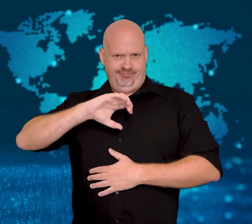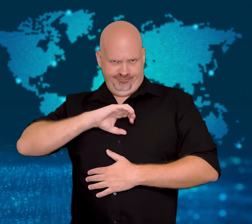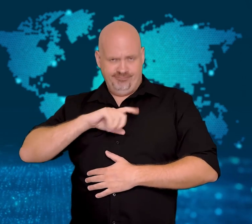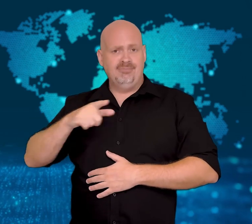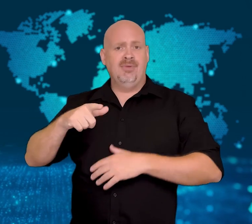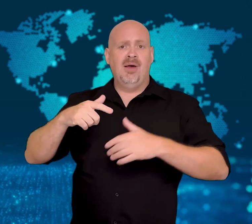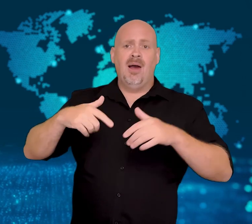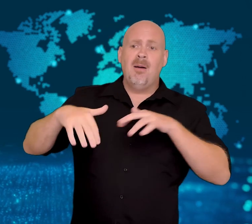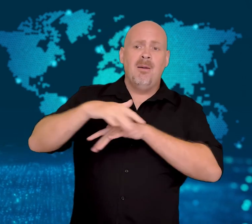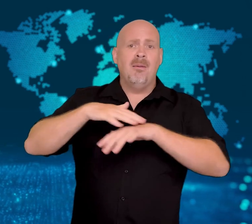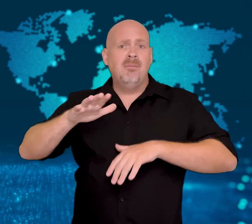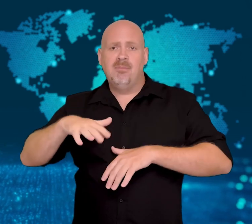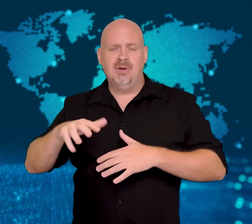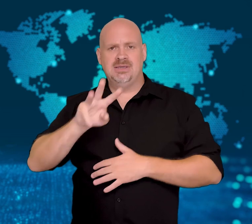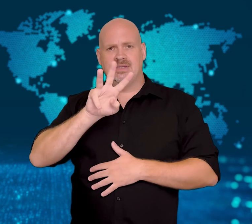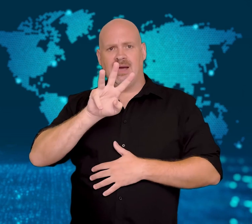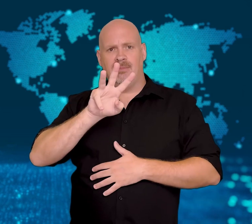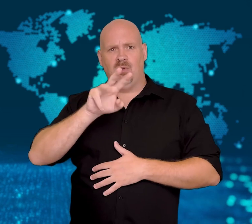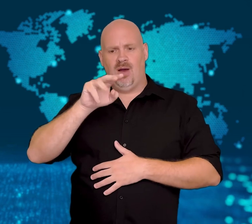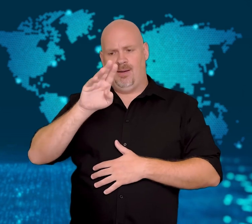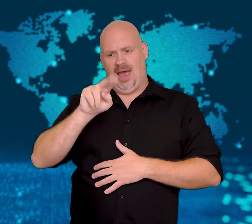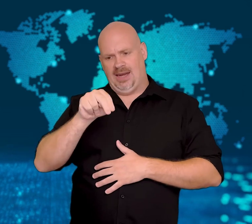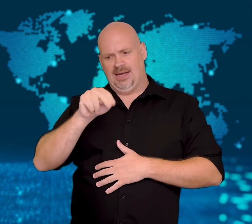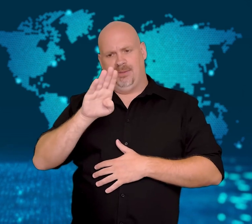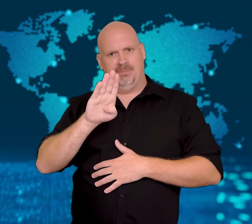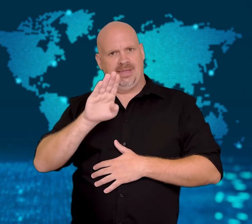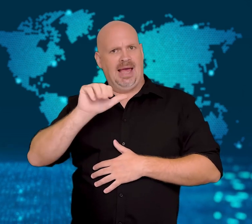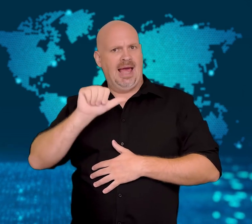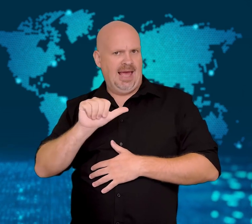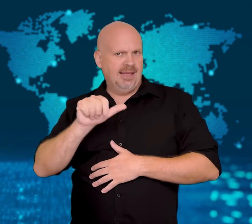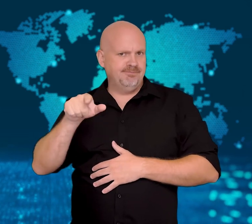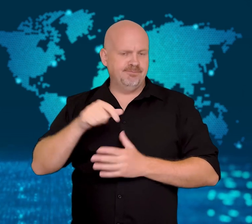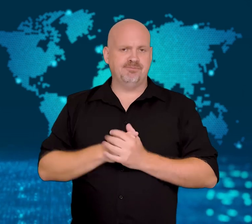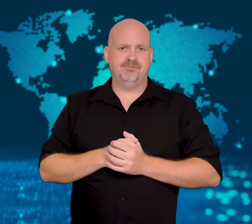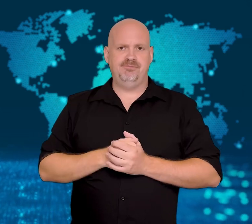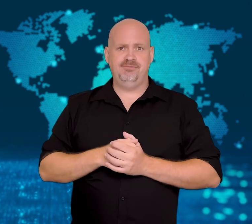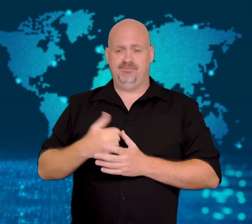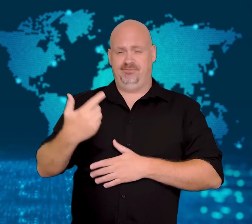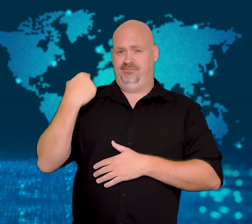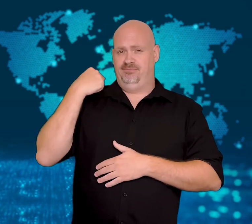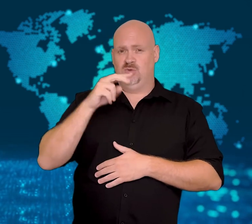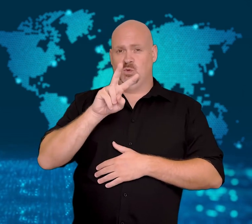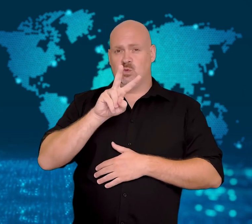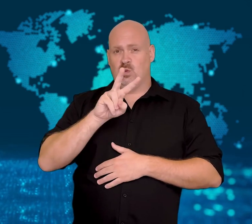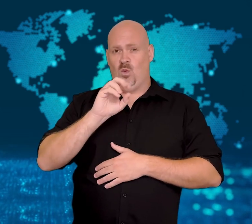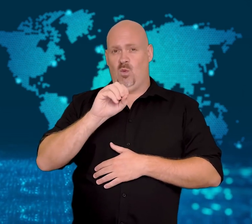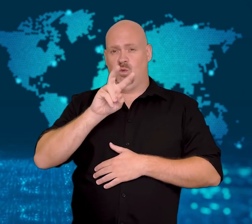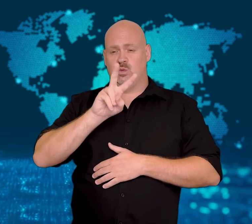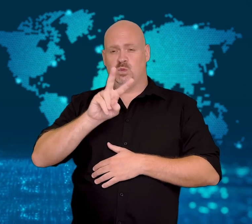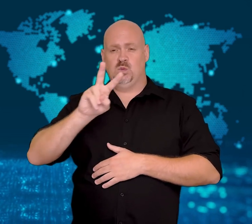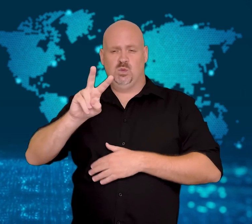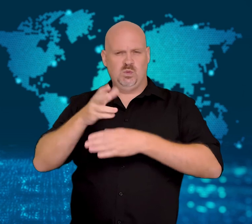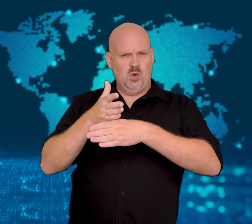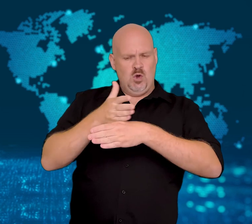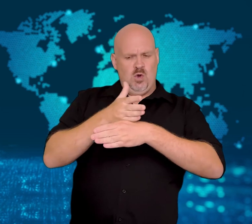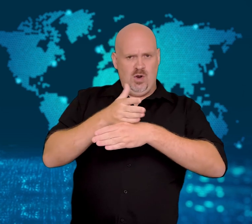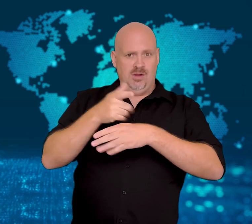Early in 2022, she was arrested at a Russian airport when inspectors found